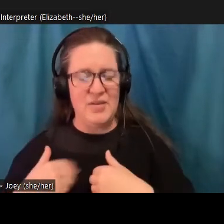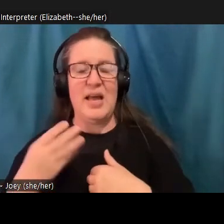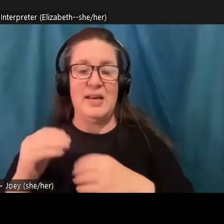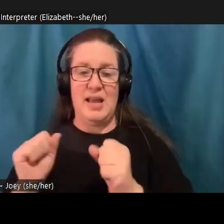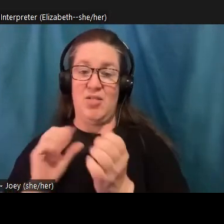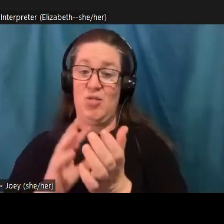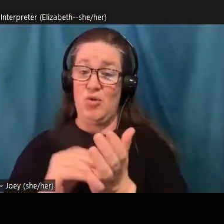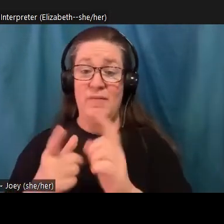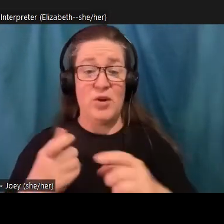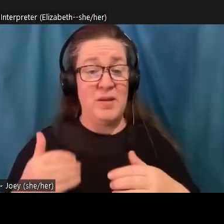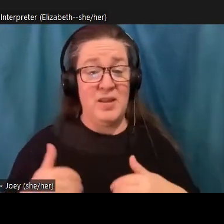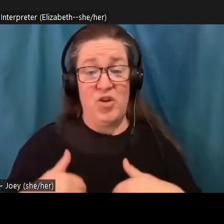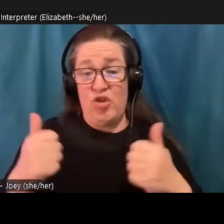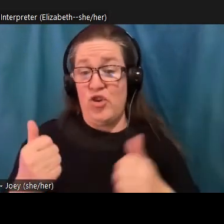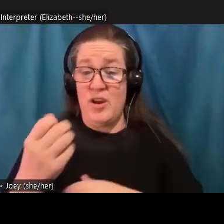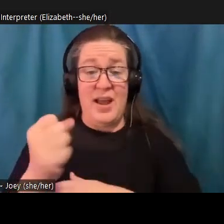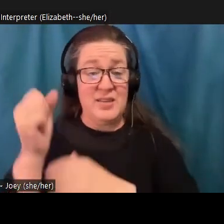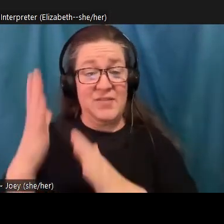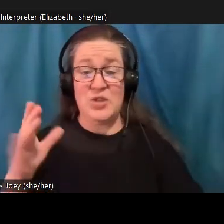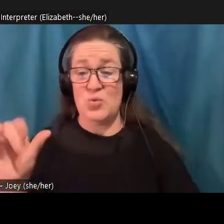that question, thanks for the work you do.